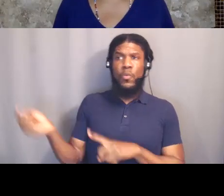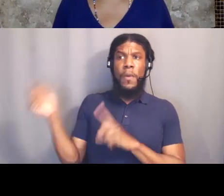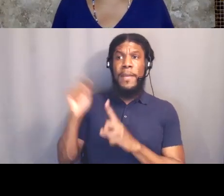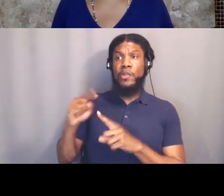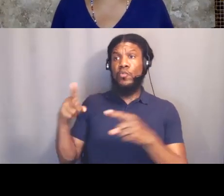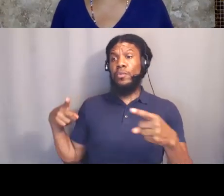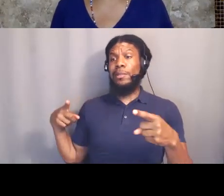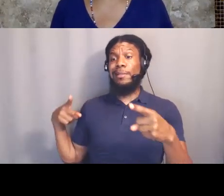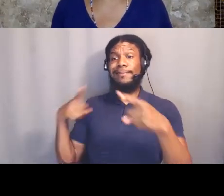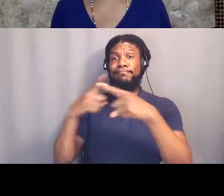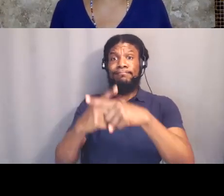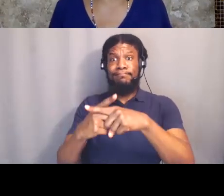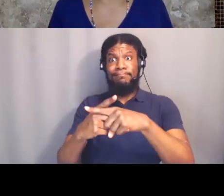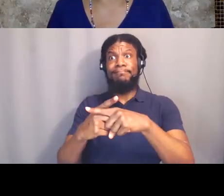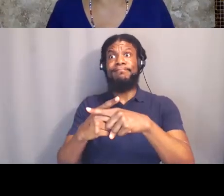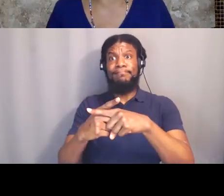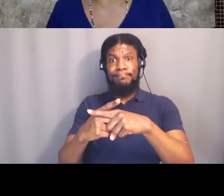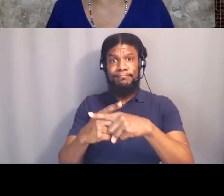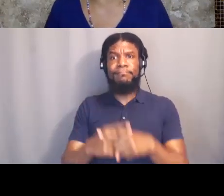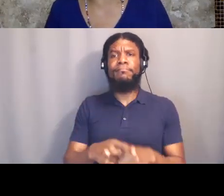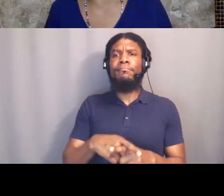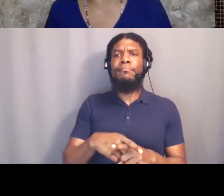the one that was that Mischa gave us about the environment,